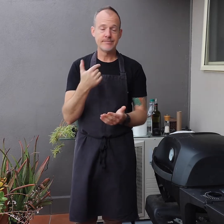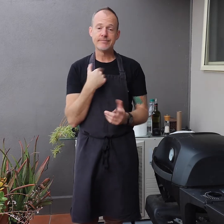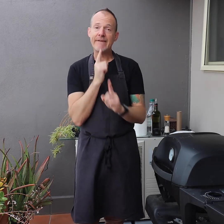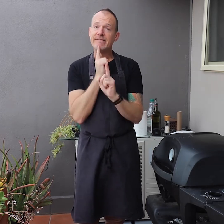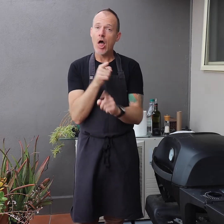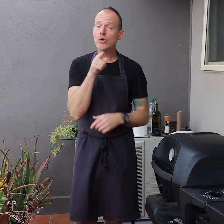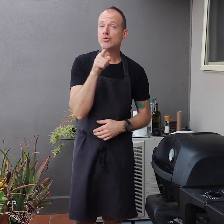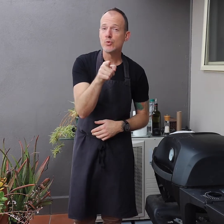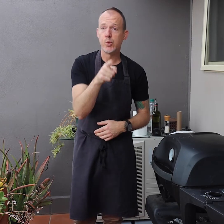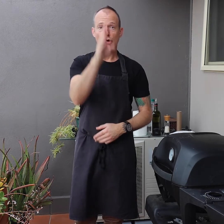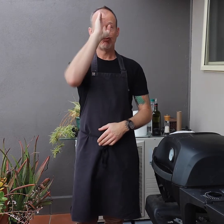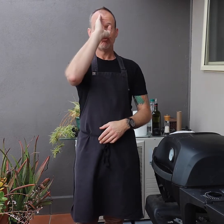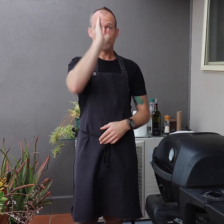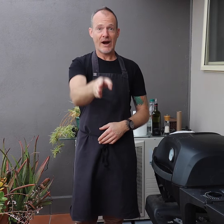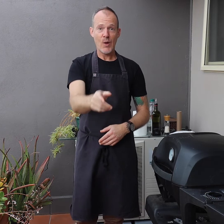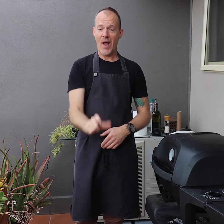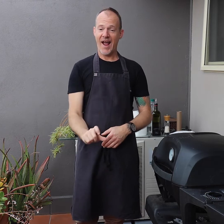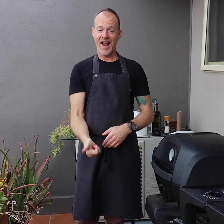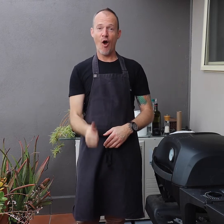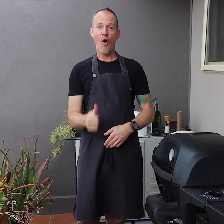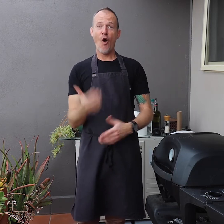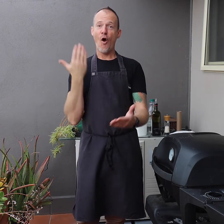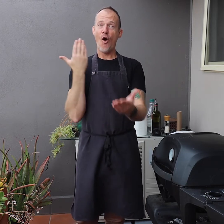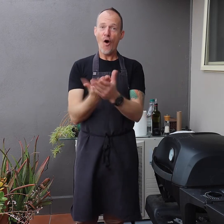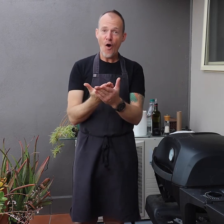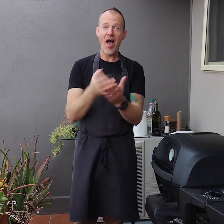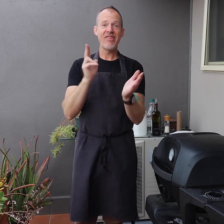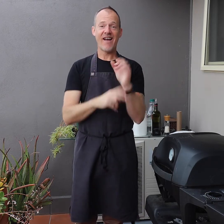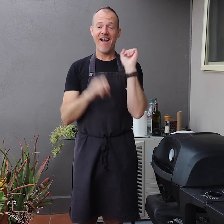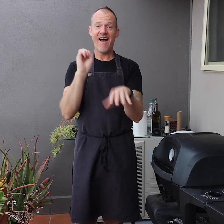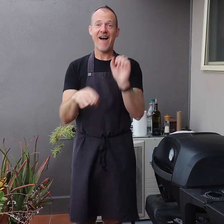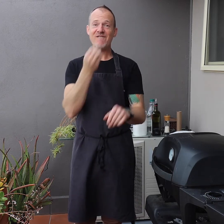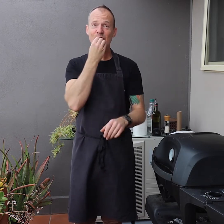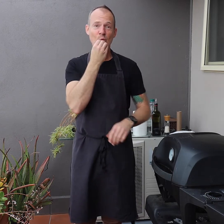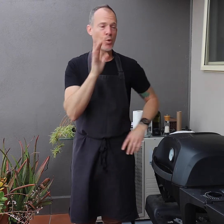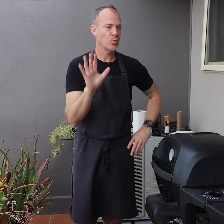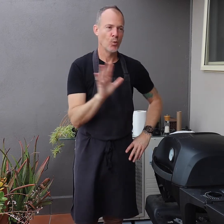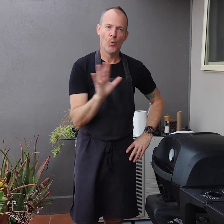My advice to you is to not turn it on and start cooking your food straight away.